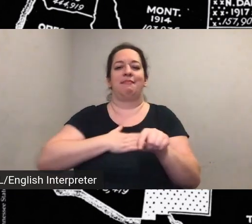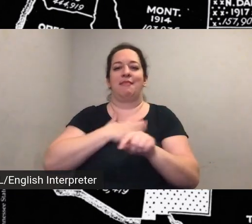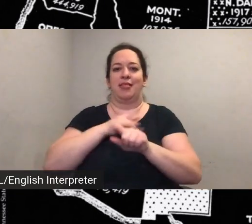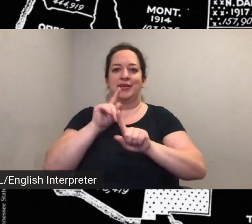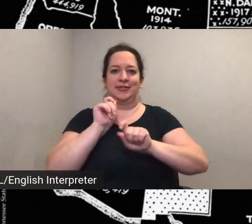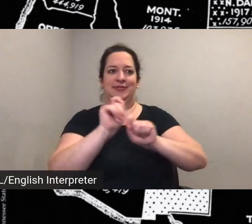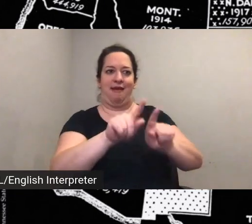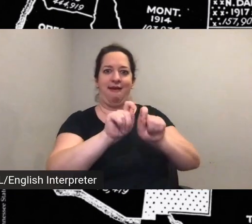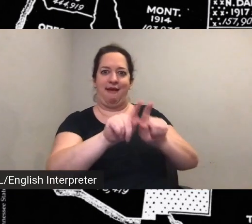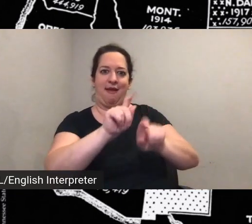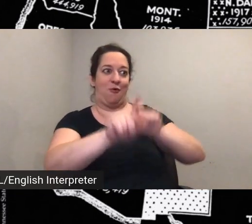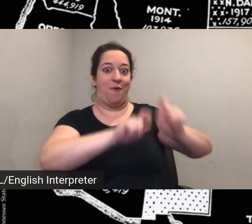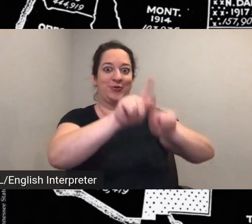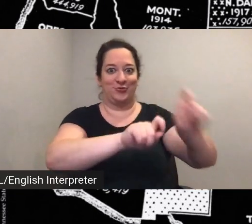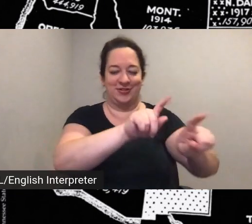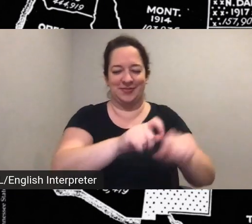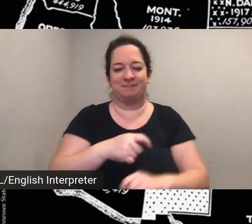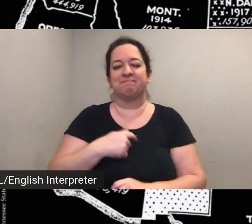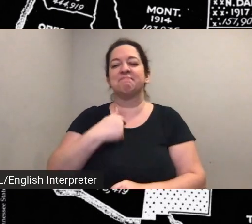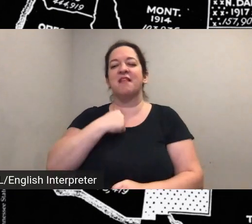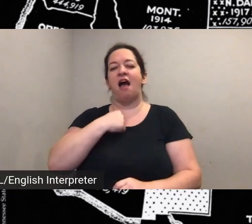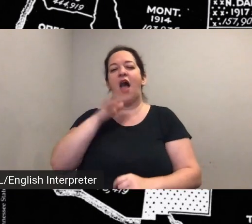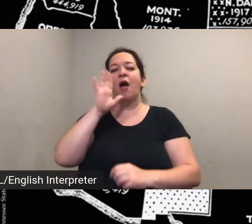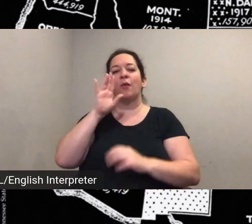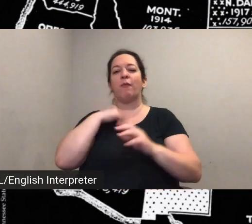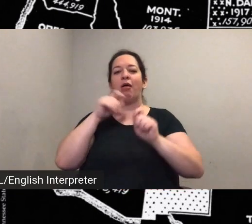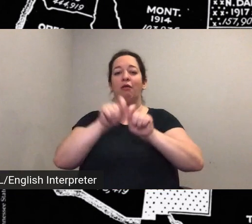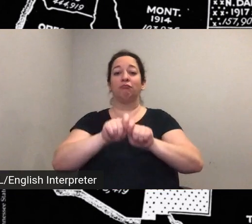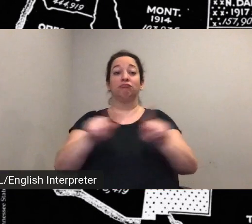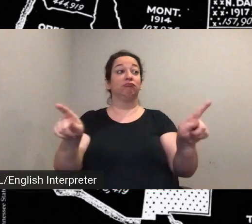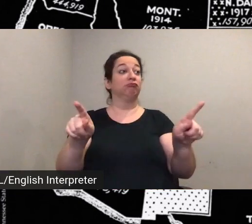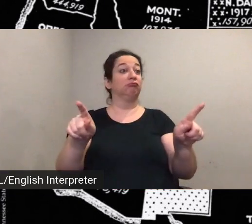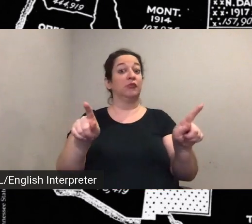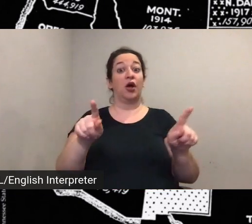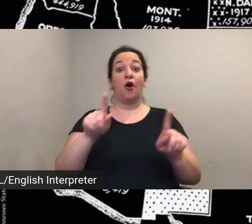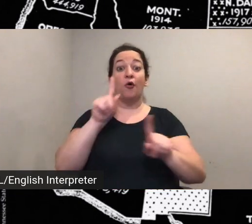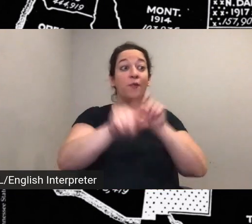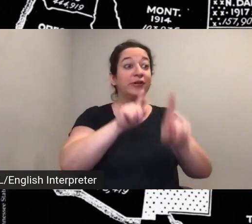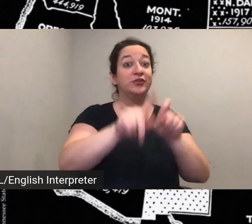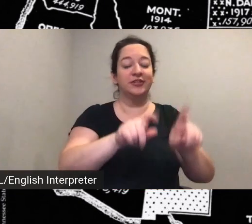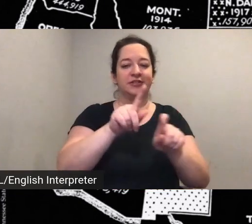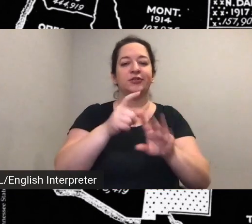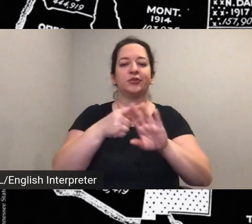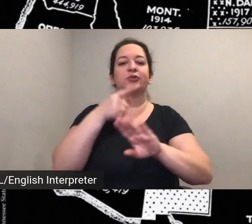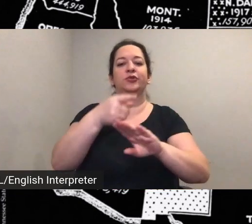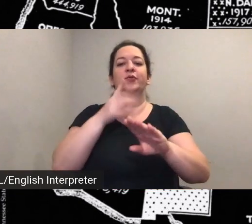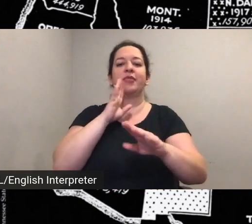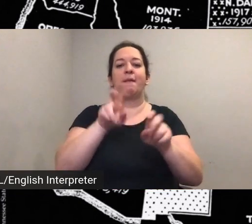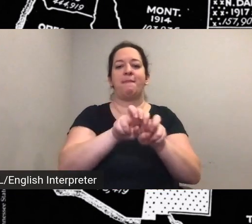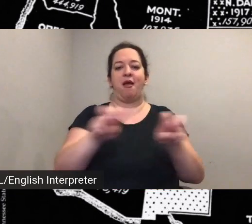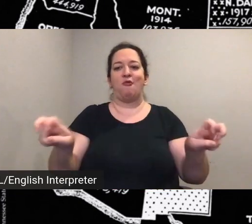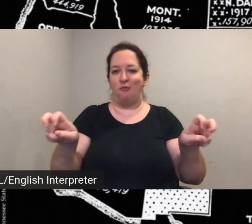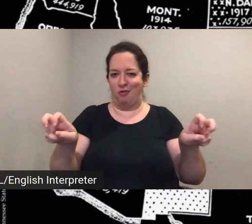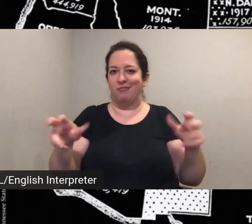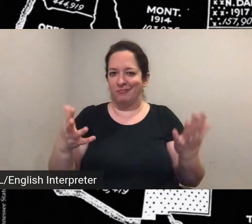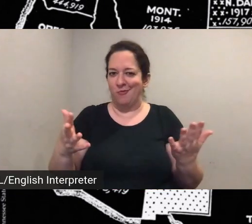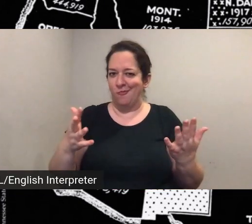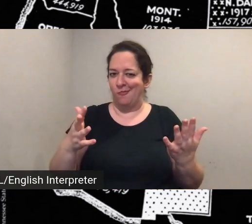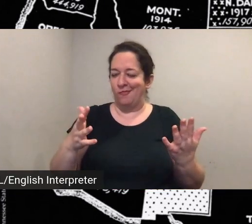will then be voicing those questions to the panel after the video screening if you have any technical issues during the event